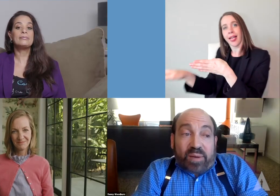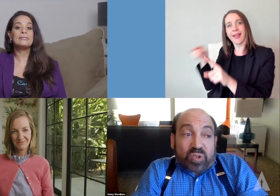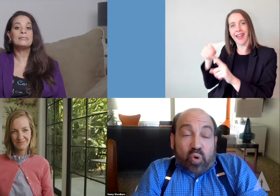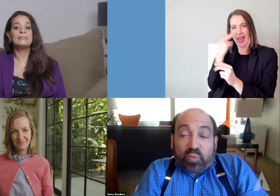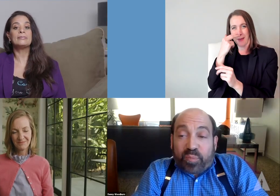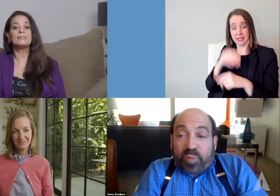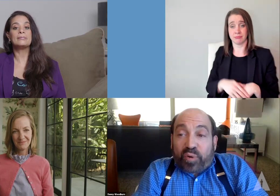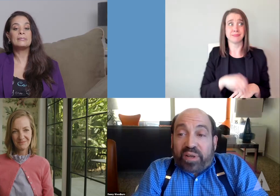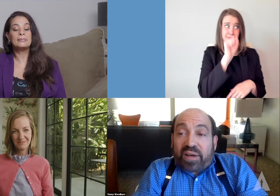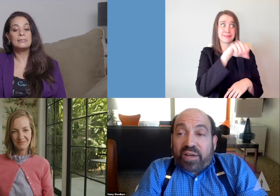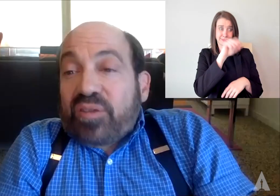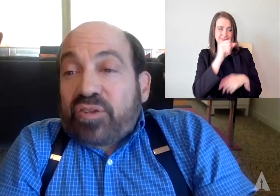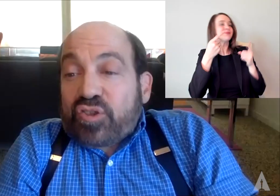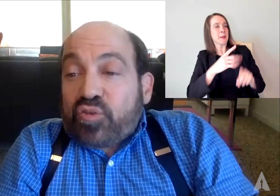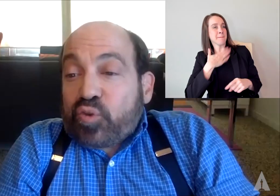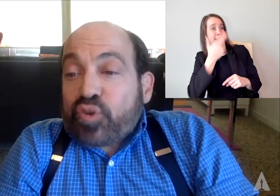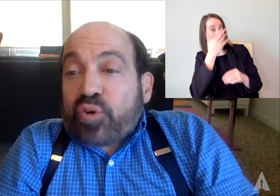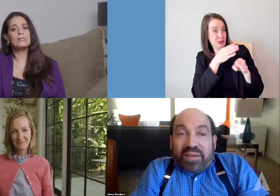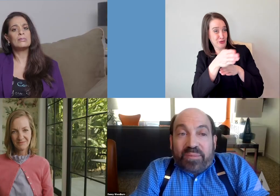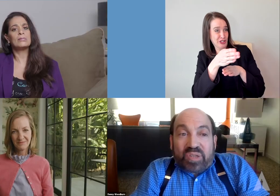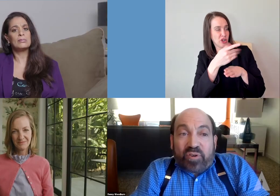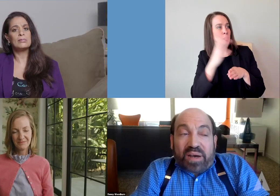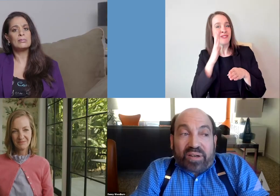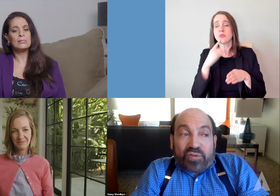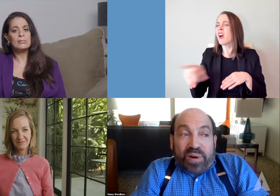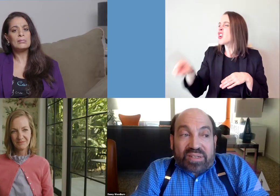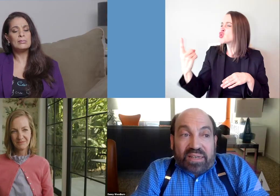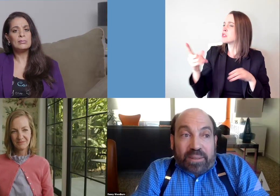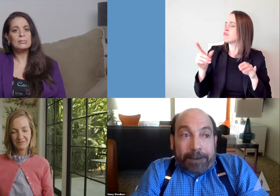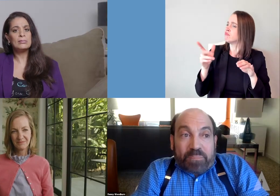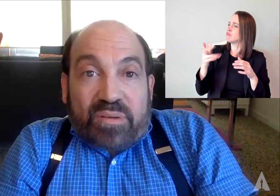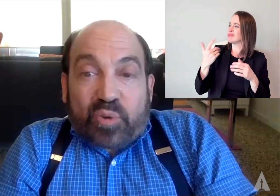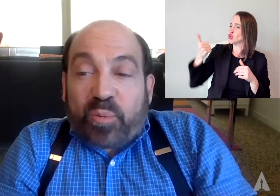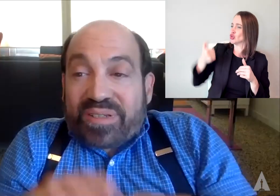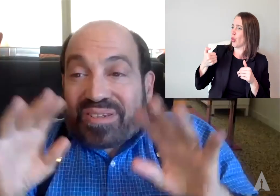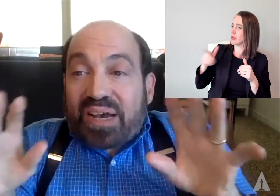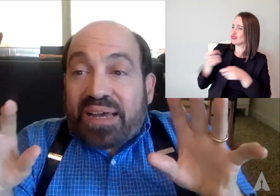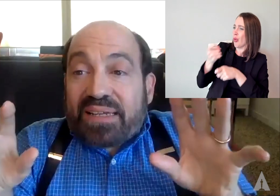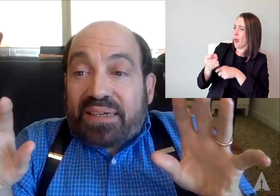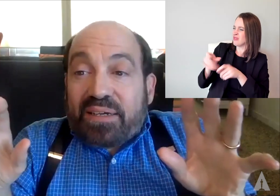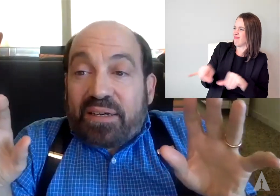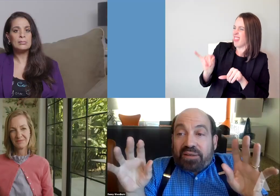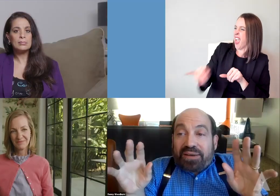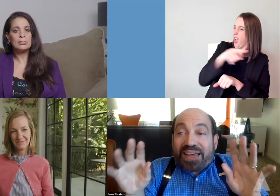I was told from early on, you just do short jokes. It was never about addressing the way society has